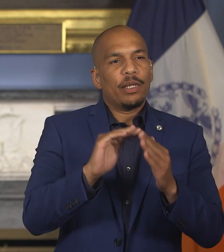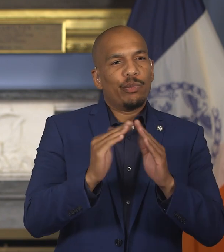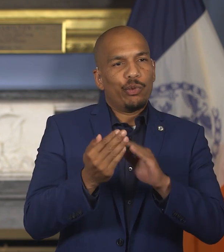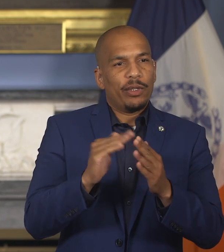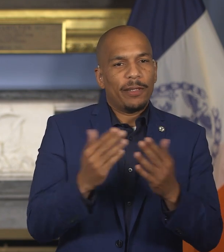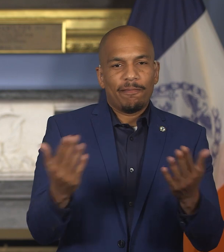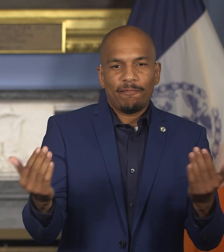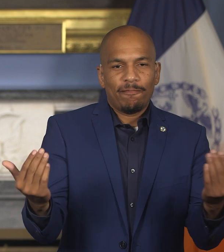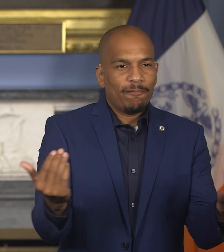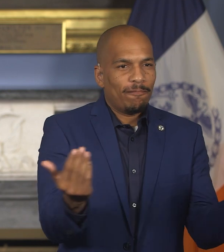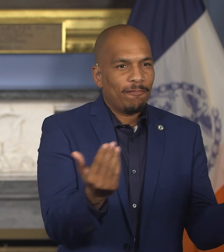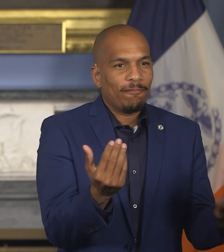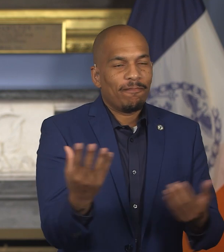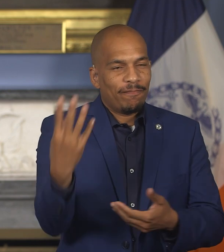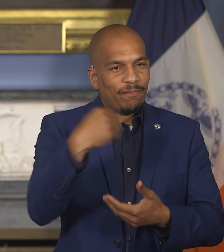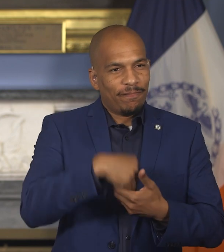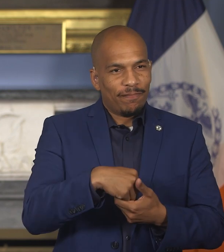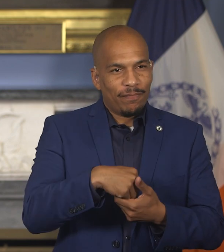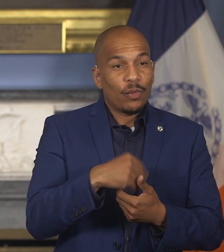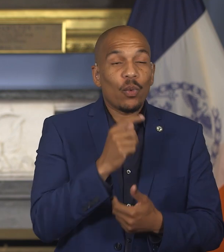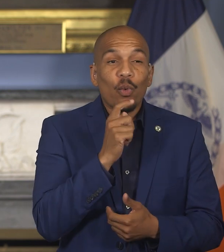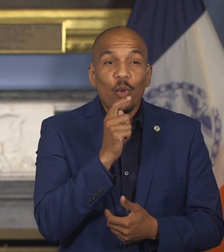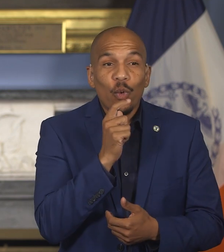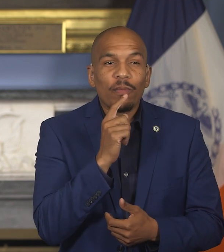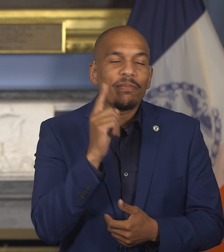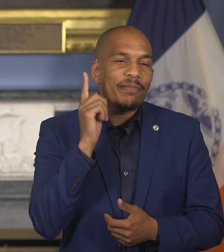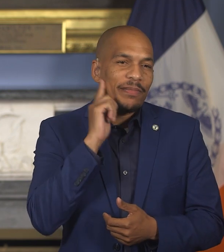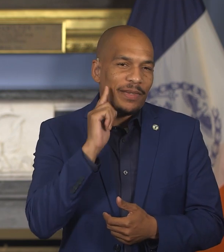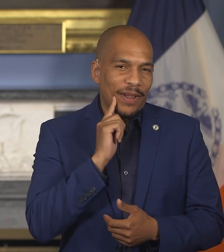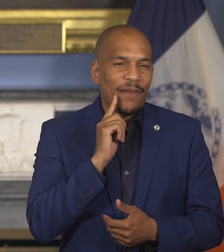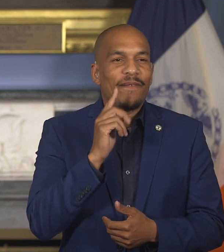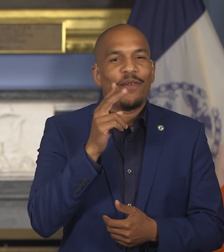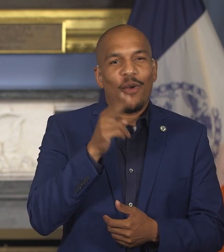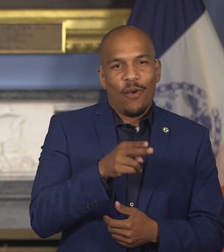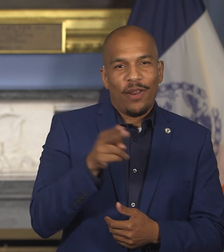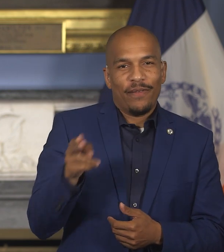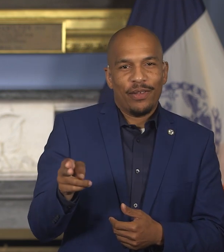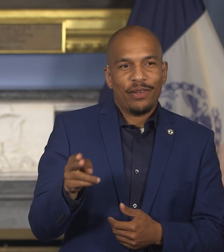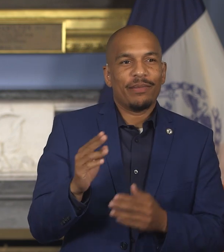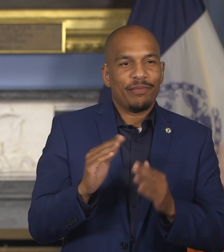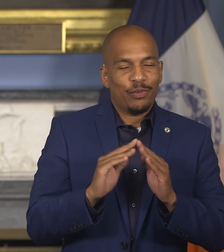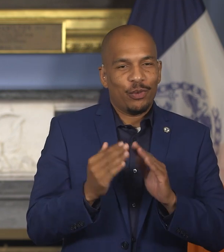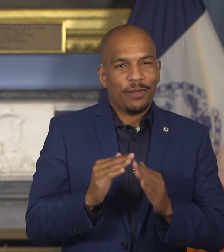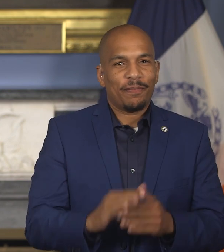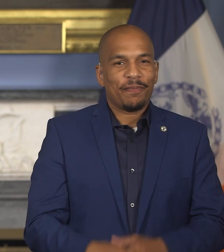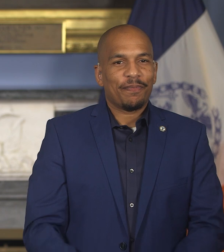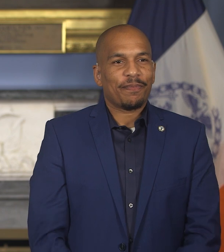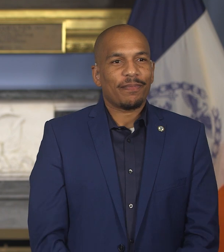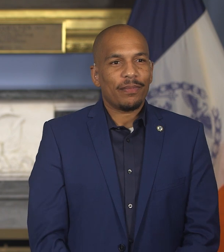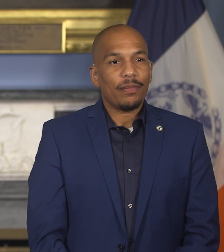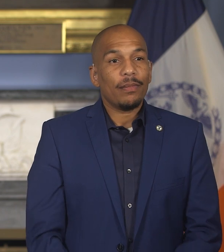including our brothers and sisters who are deaf and hard of hearing. This month,